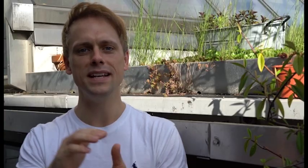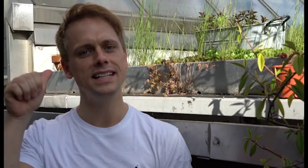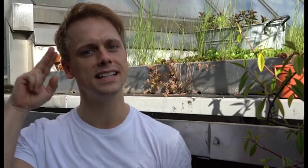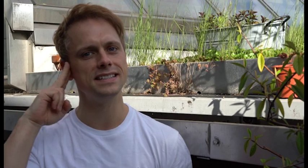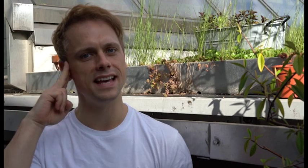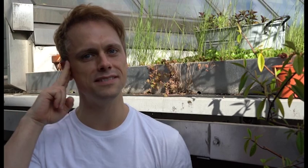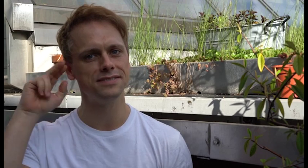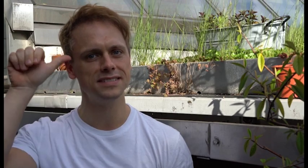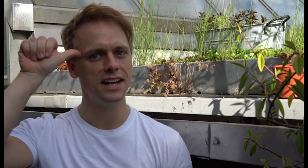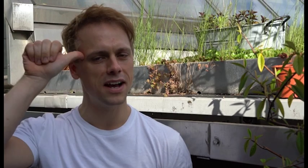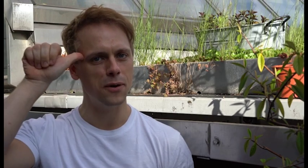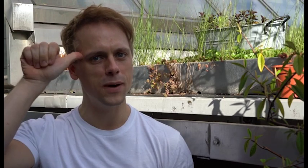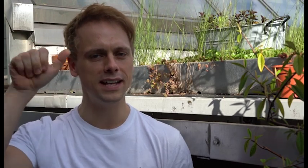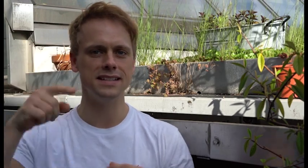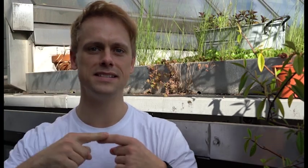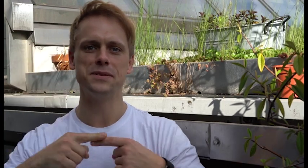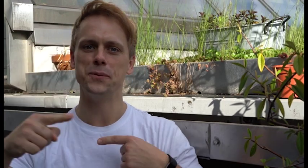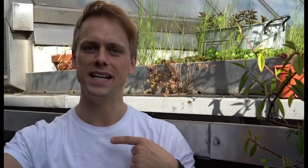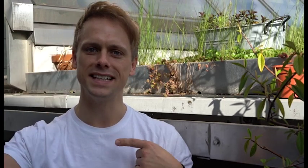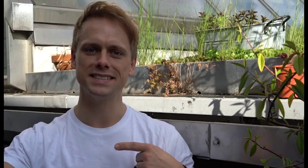Happy Deaf Awareness Week